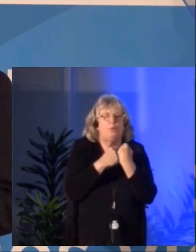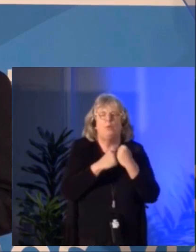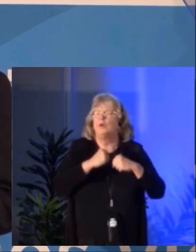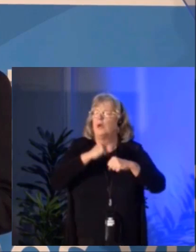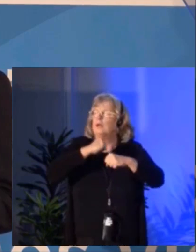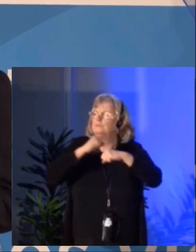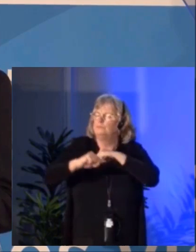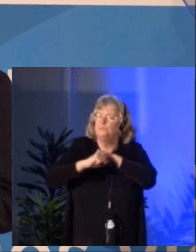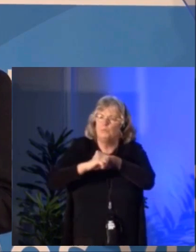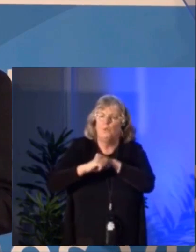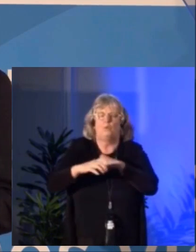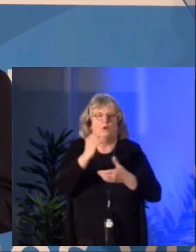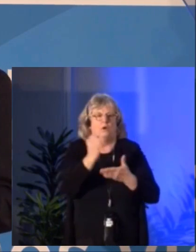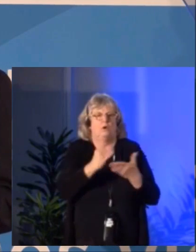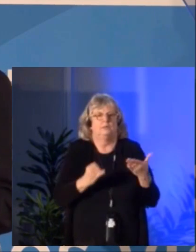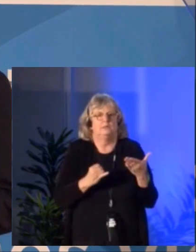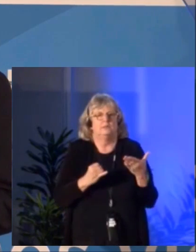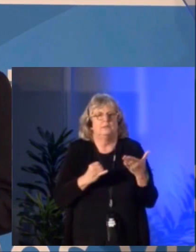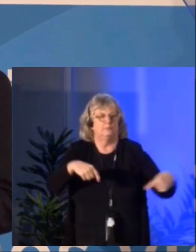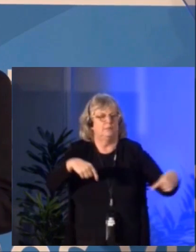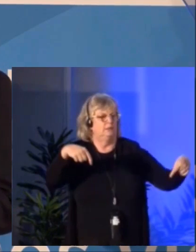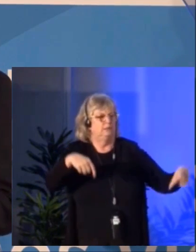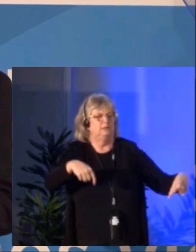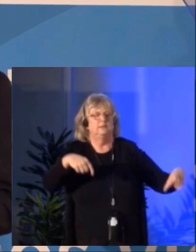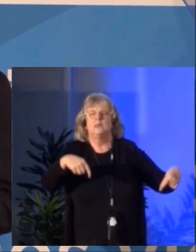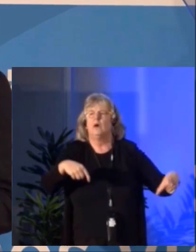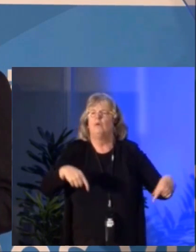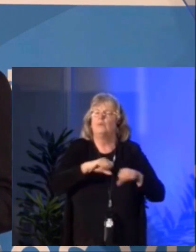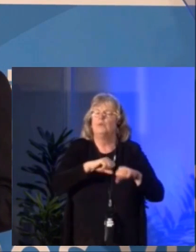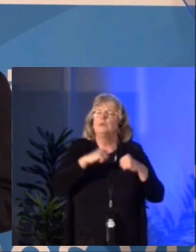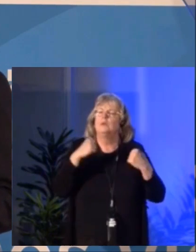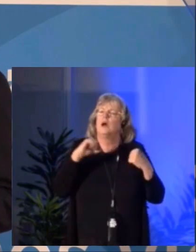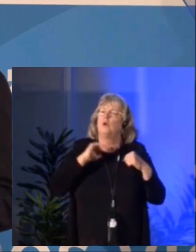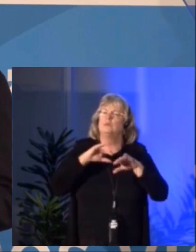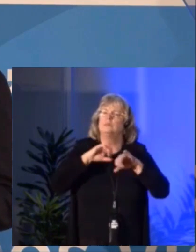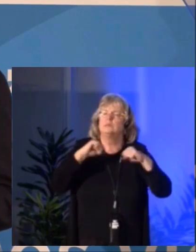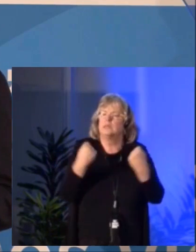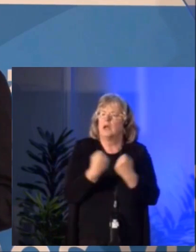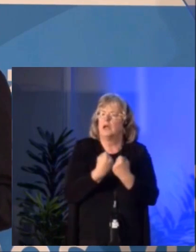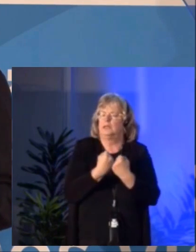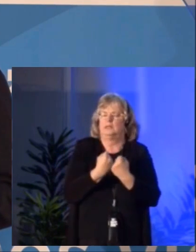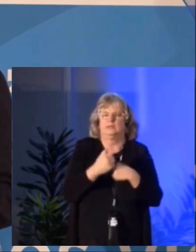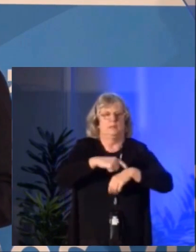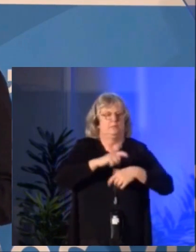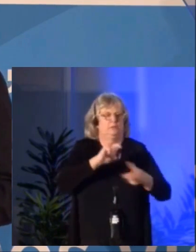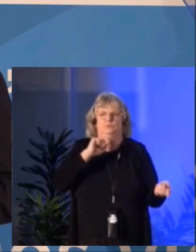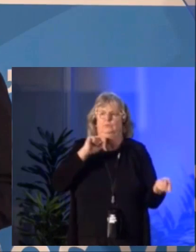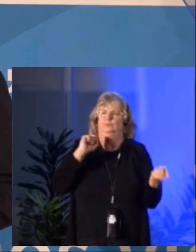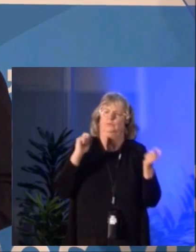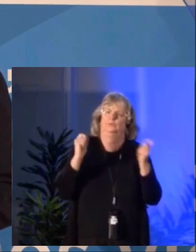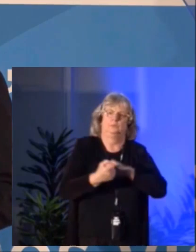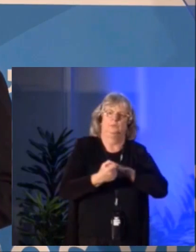What does change, however, is the application of that mandate in a society in the midst of profound transformation.